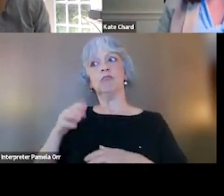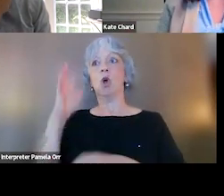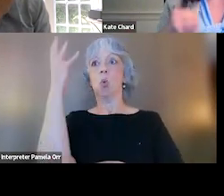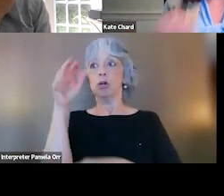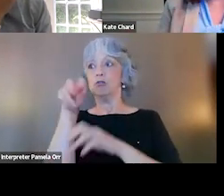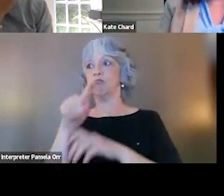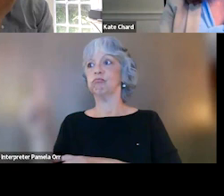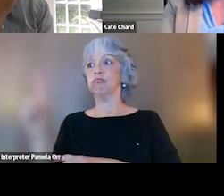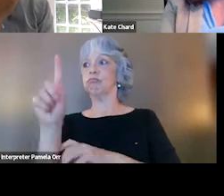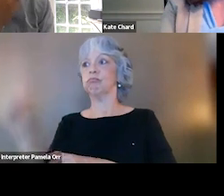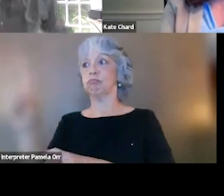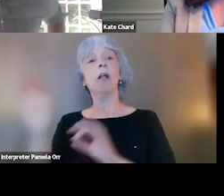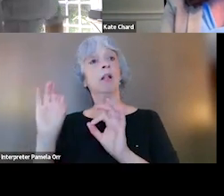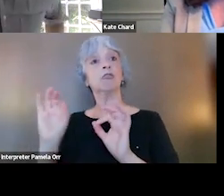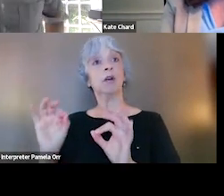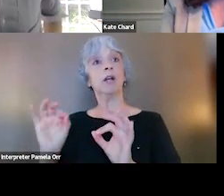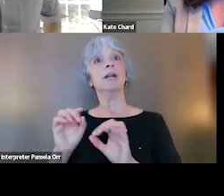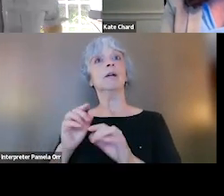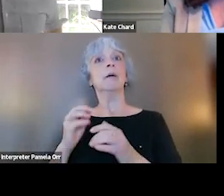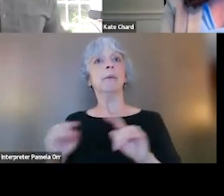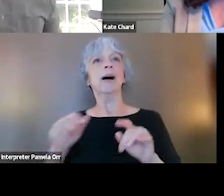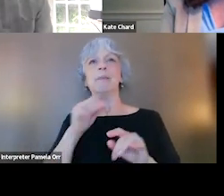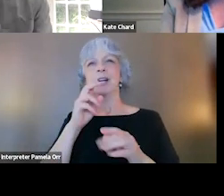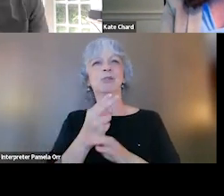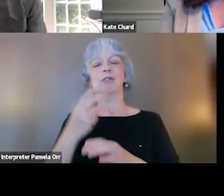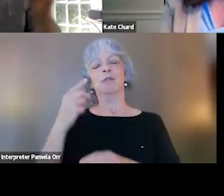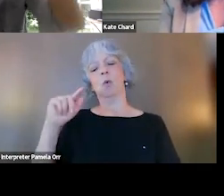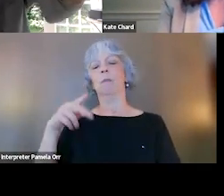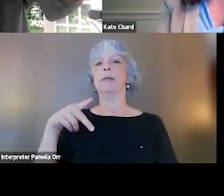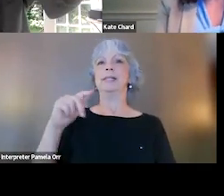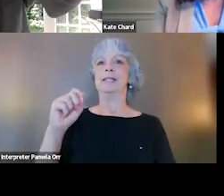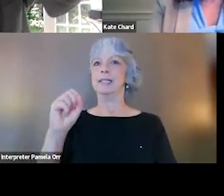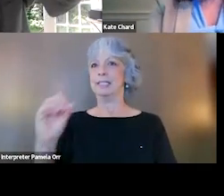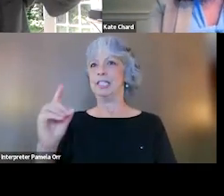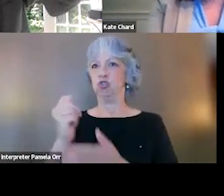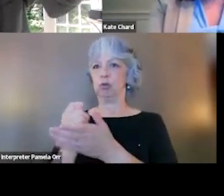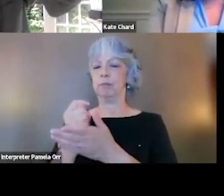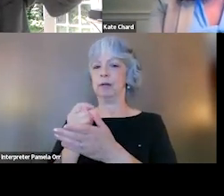I'm just not gonna use that as my PTSD treatment, right? When we think about some of the things